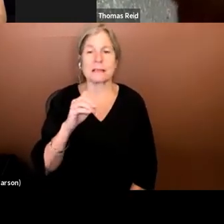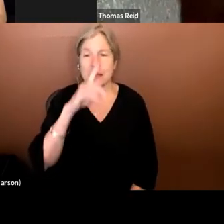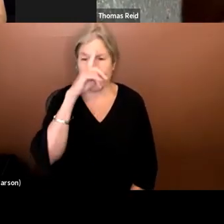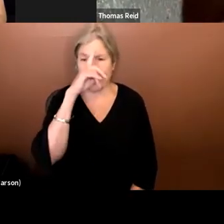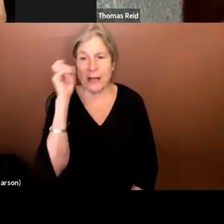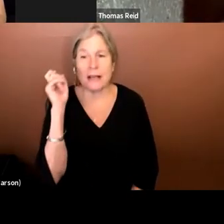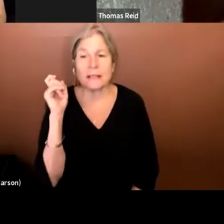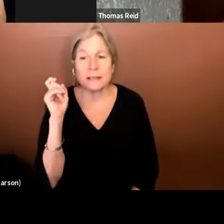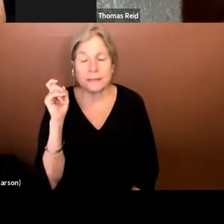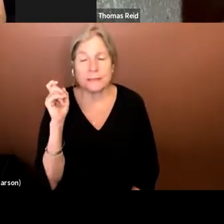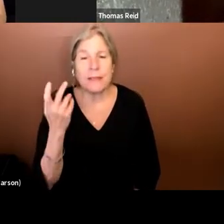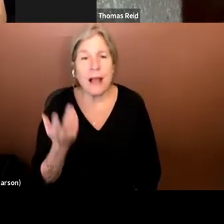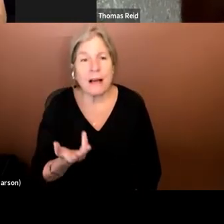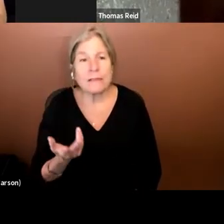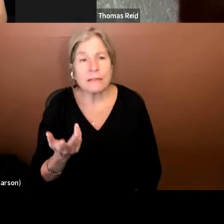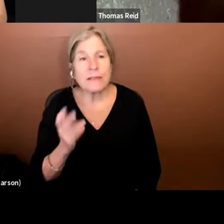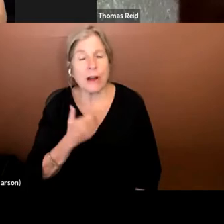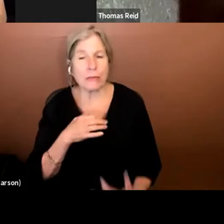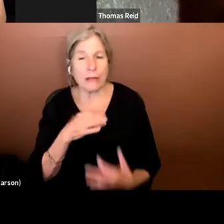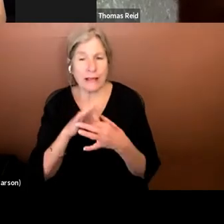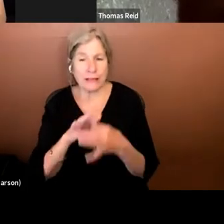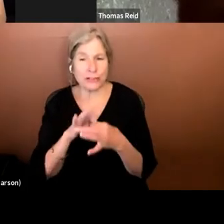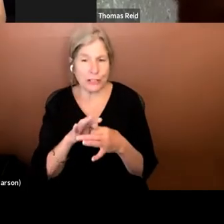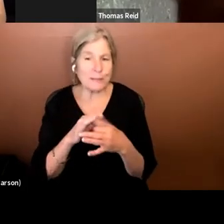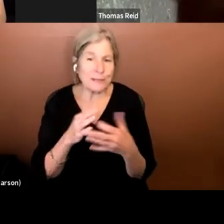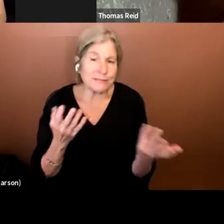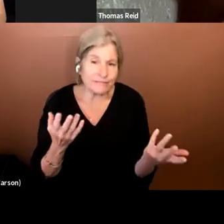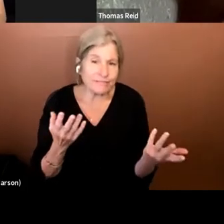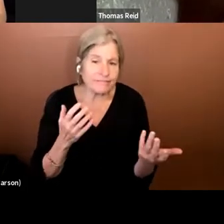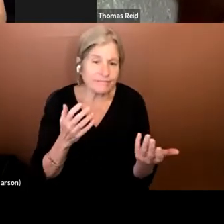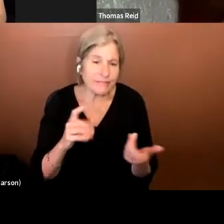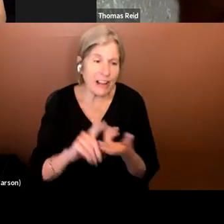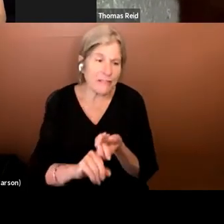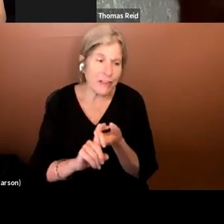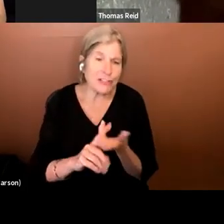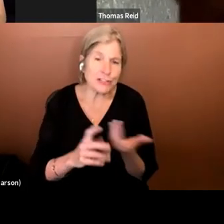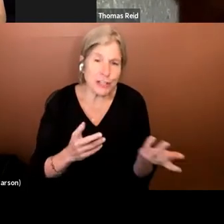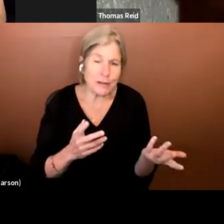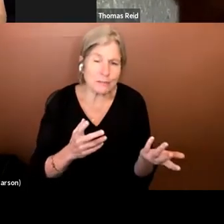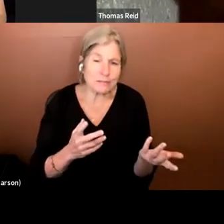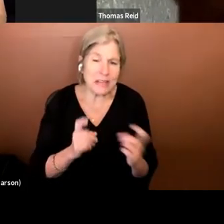of our relationships and our friendships in our network along with the